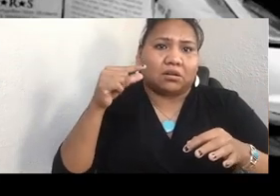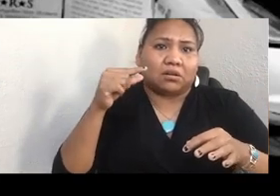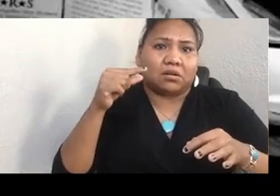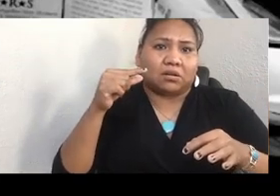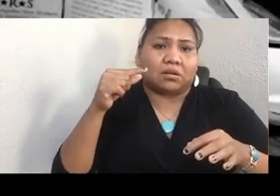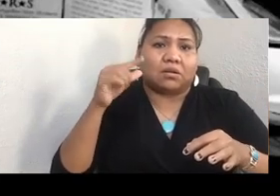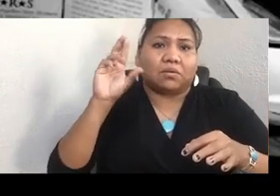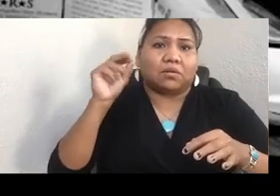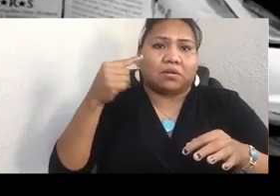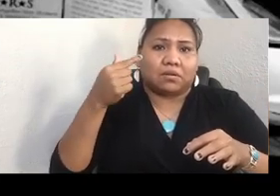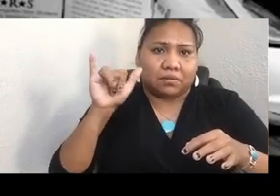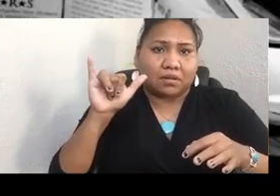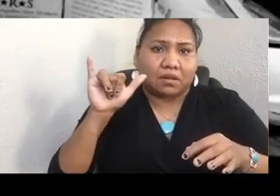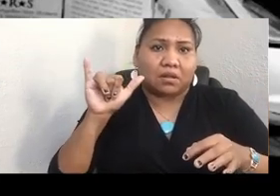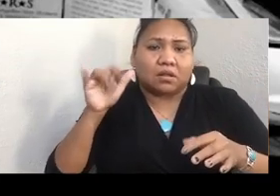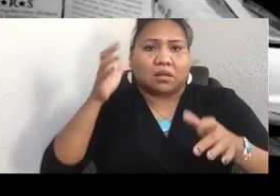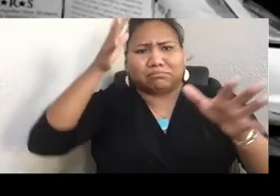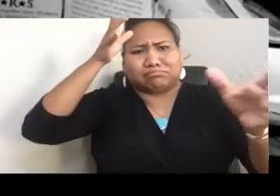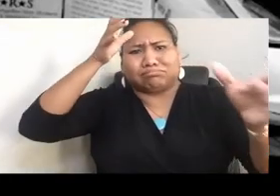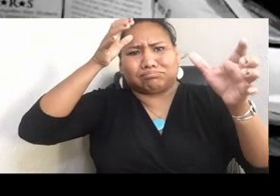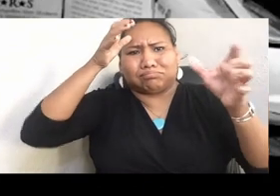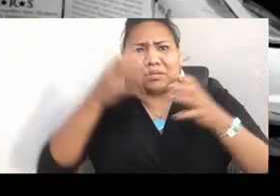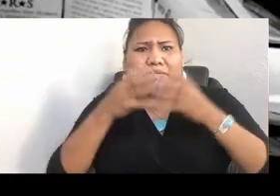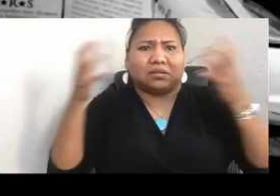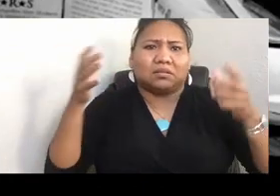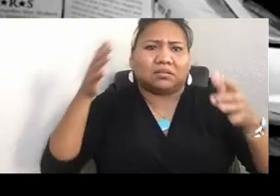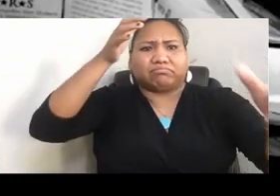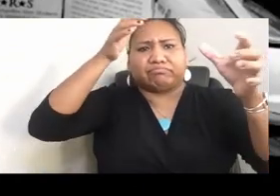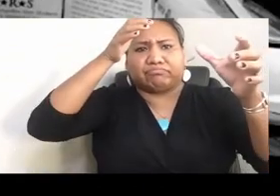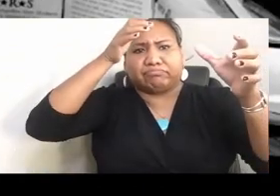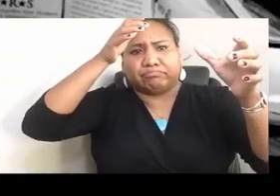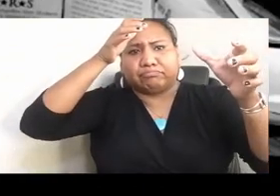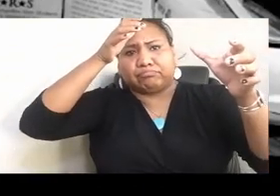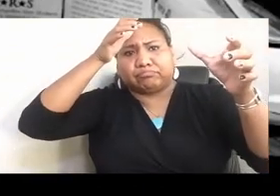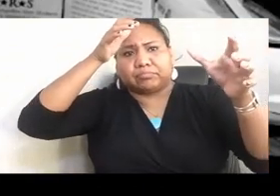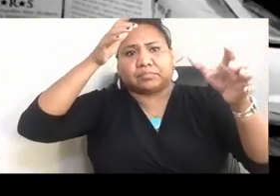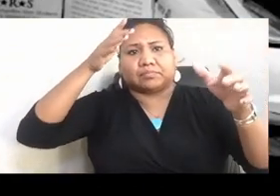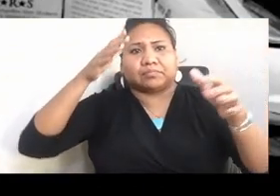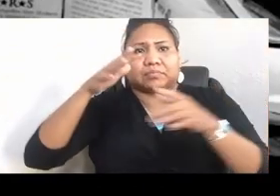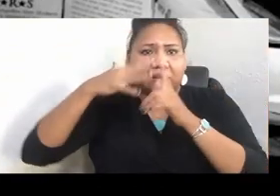of knowledge. An ecological scientist by training, he is a principal historian and creator